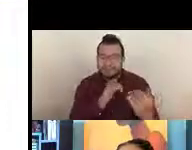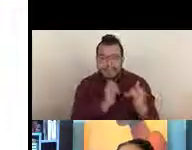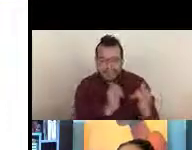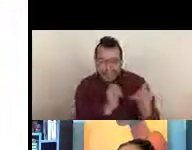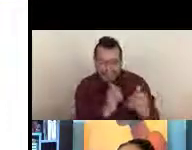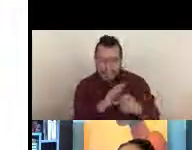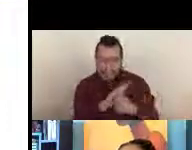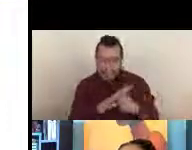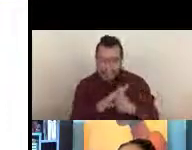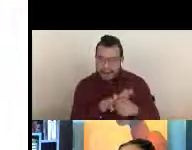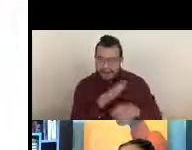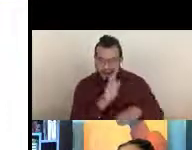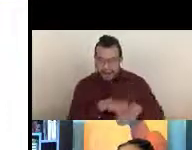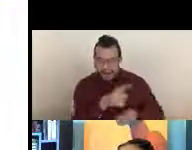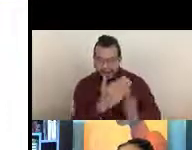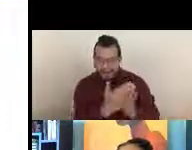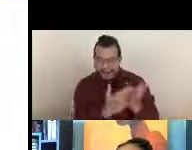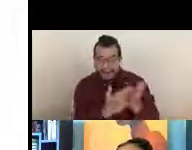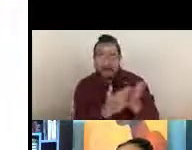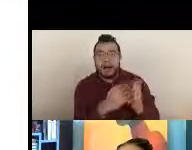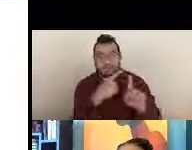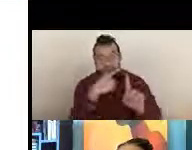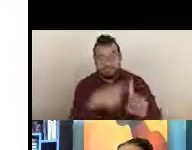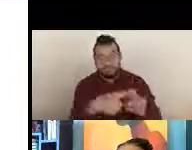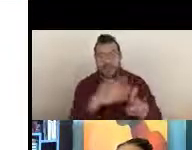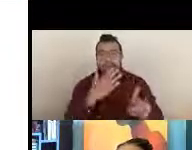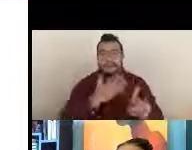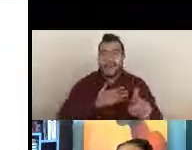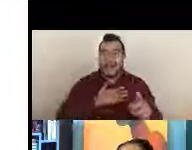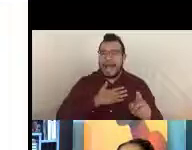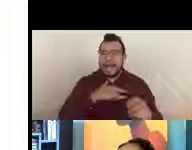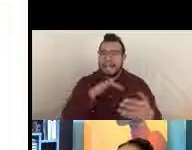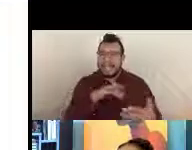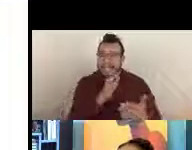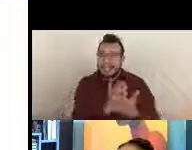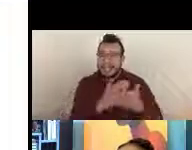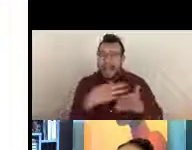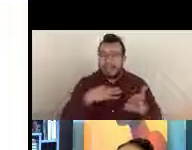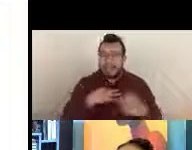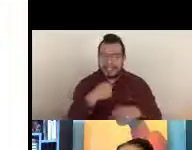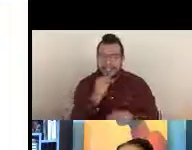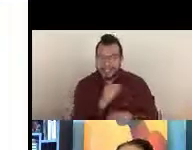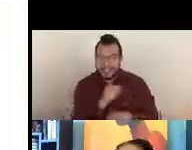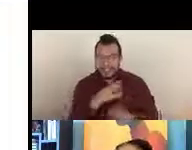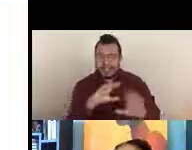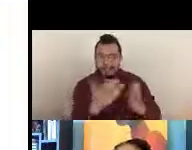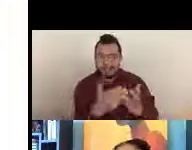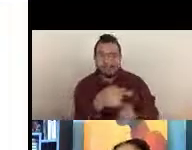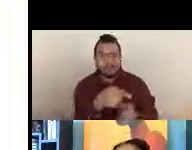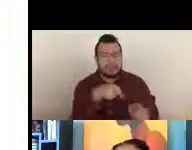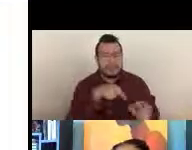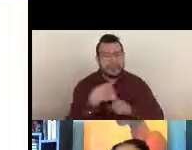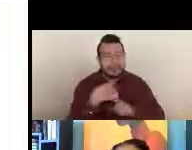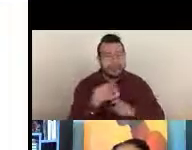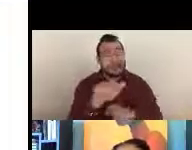so maybe I should target my application to this particular study section. So that's another method.